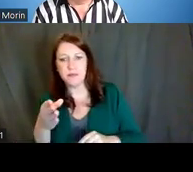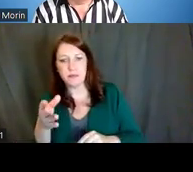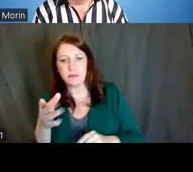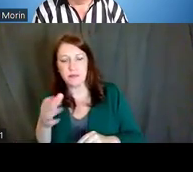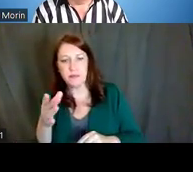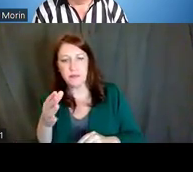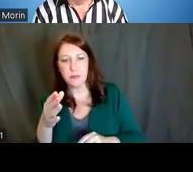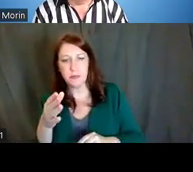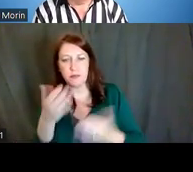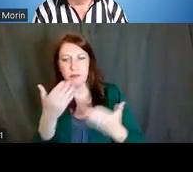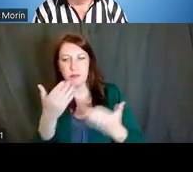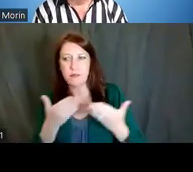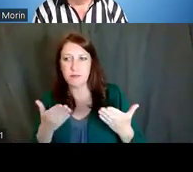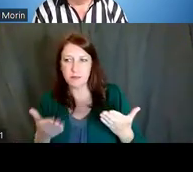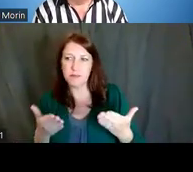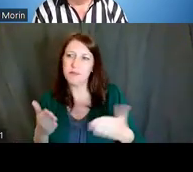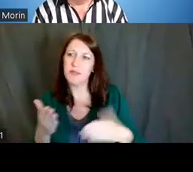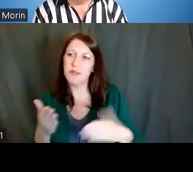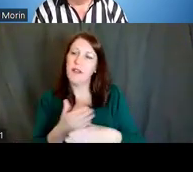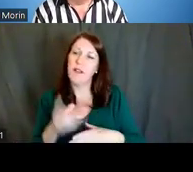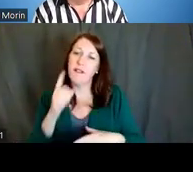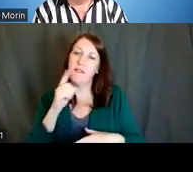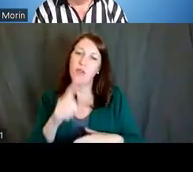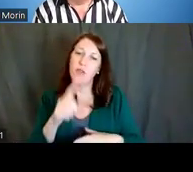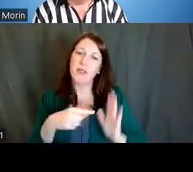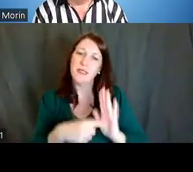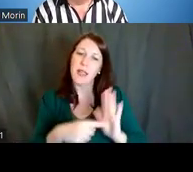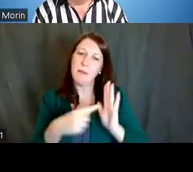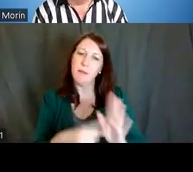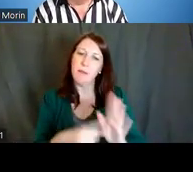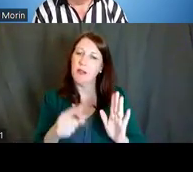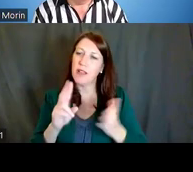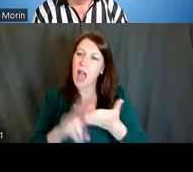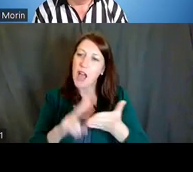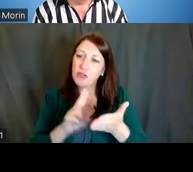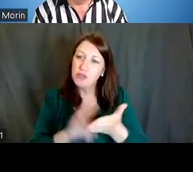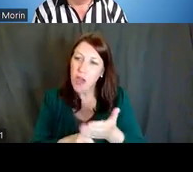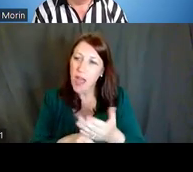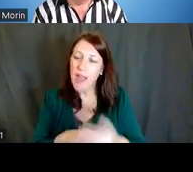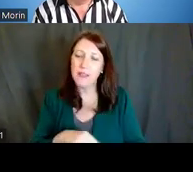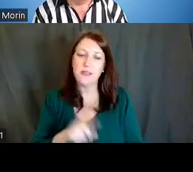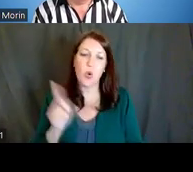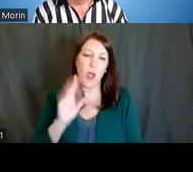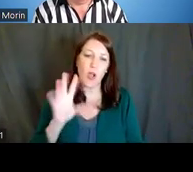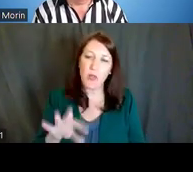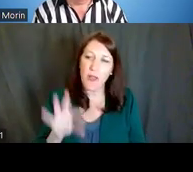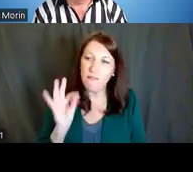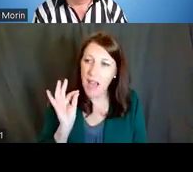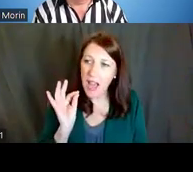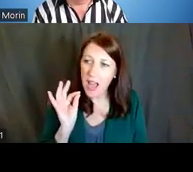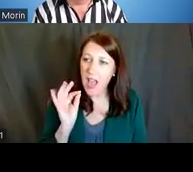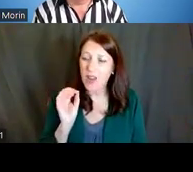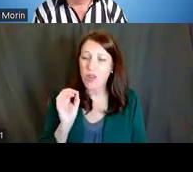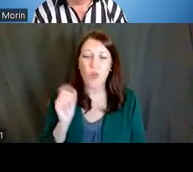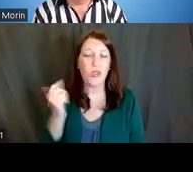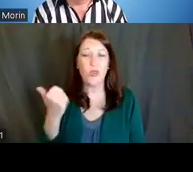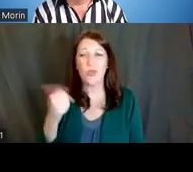that we shared later for sample mentoring contracts and where you might be able to find them, but of course you could also just Google for those.